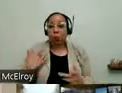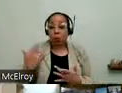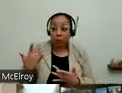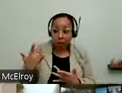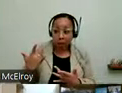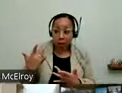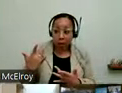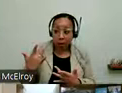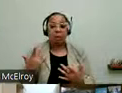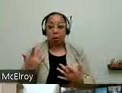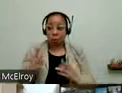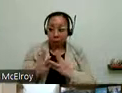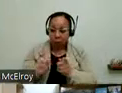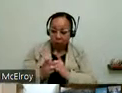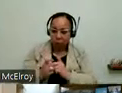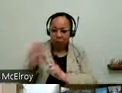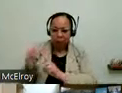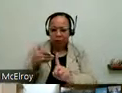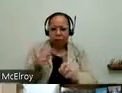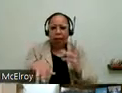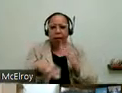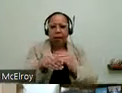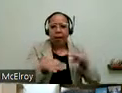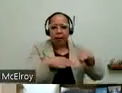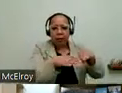were able to do -- really focus on adding ramps and once the vaccine